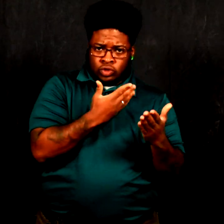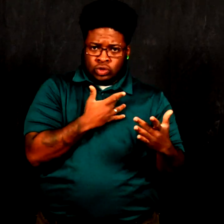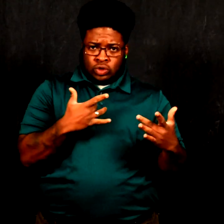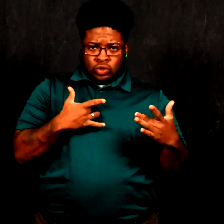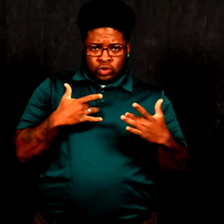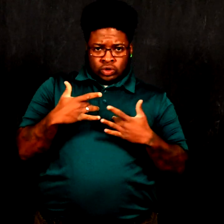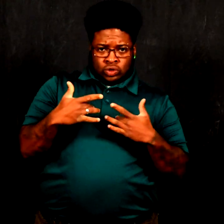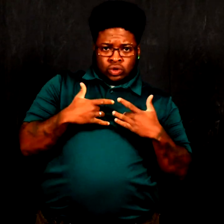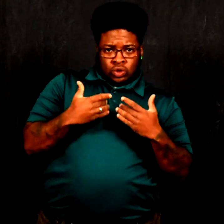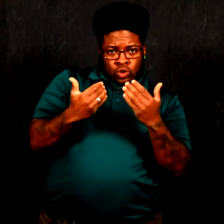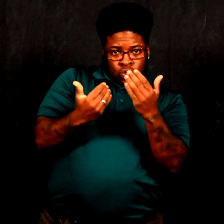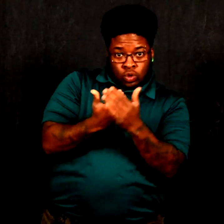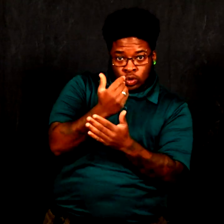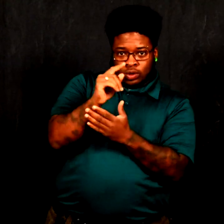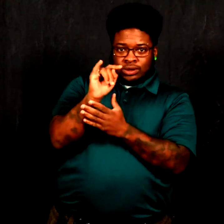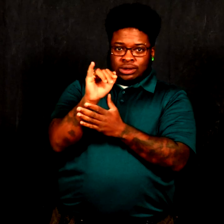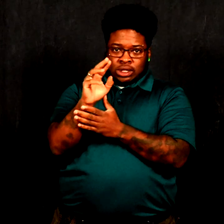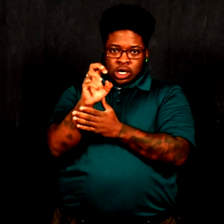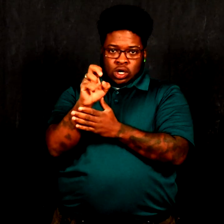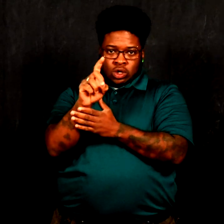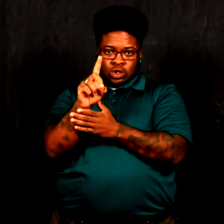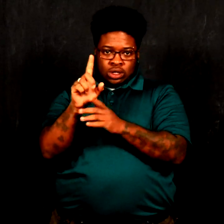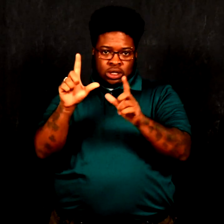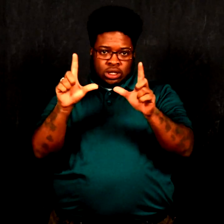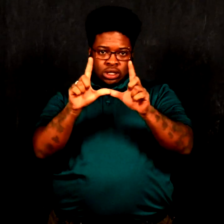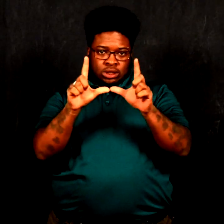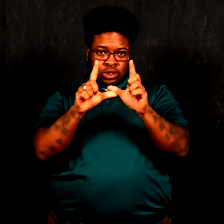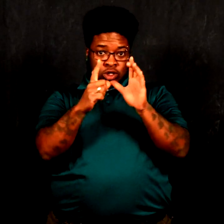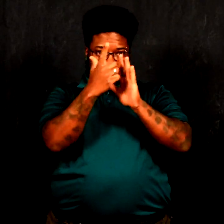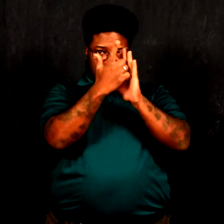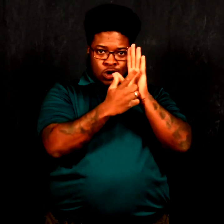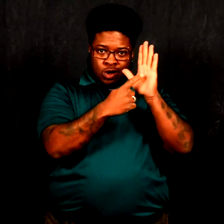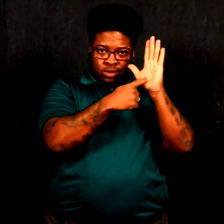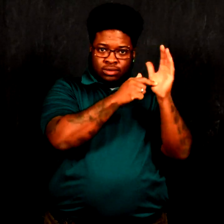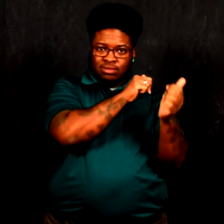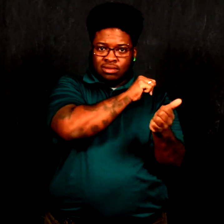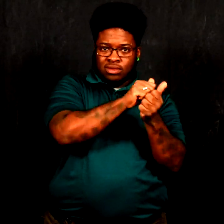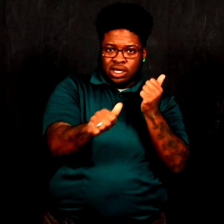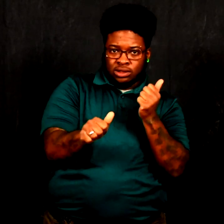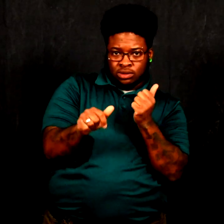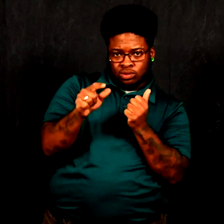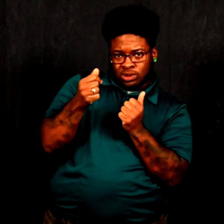our concerns about the new tiered licensure law that passed